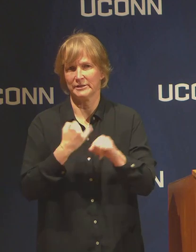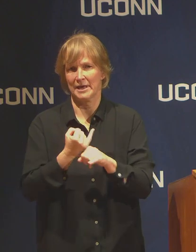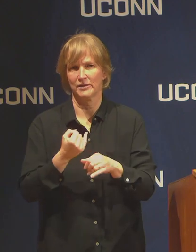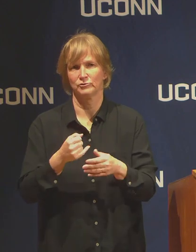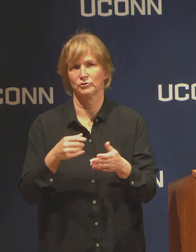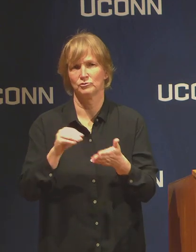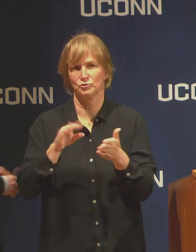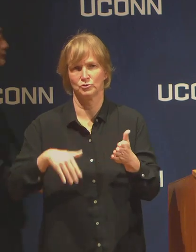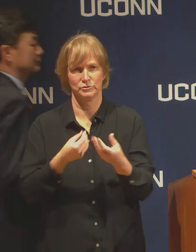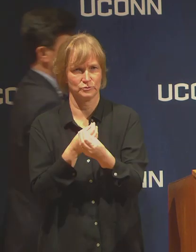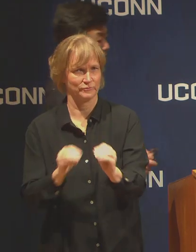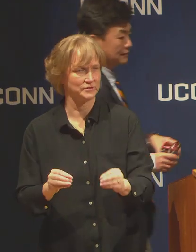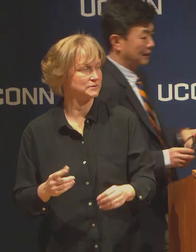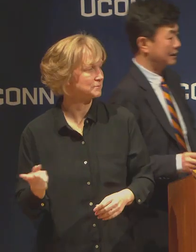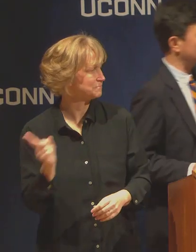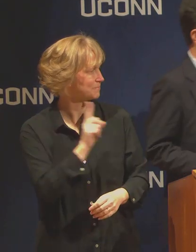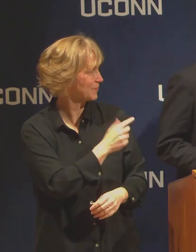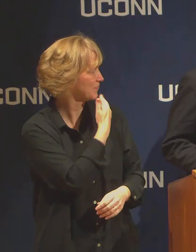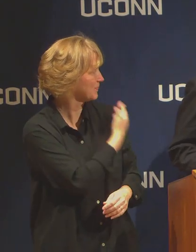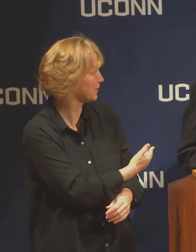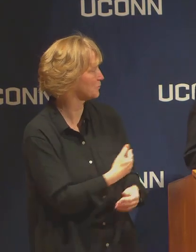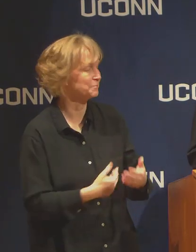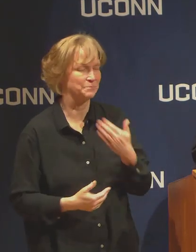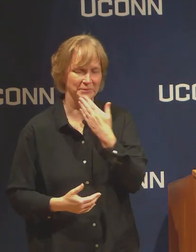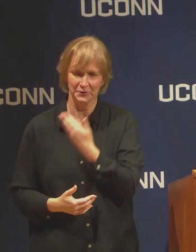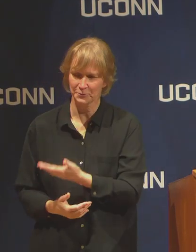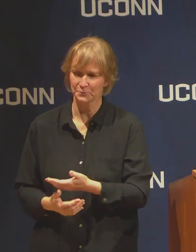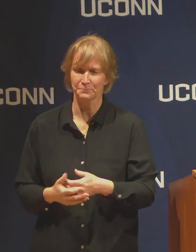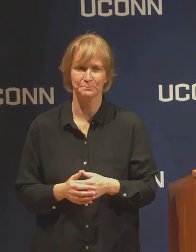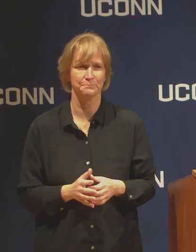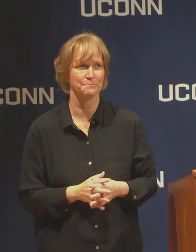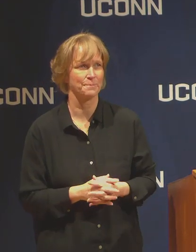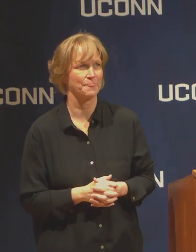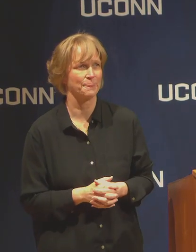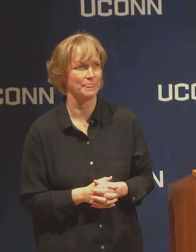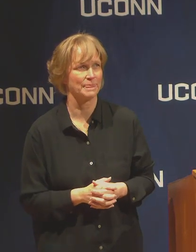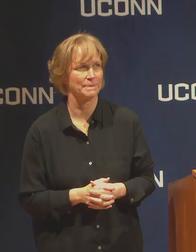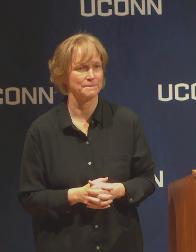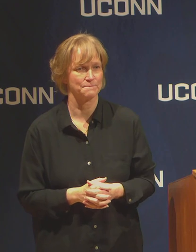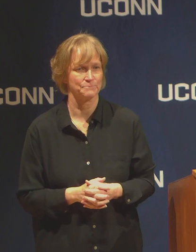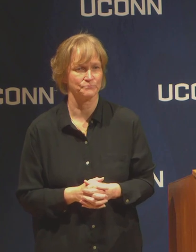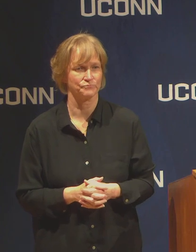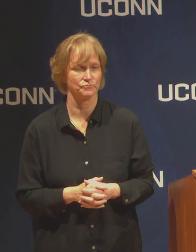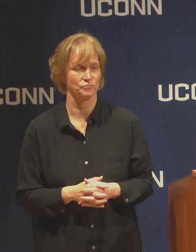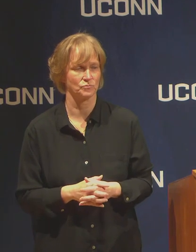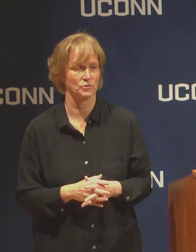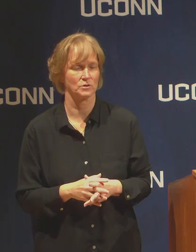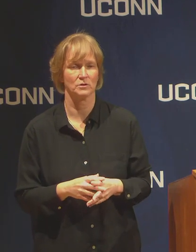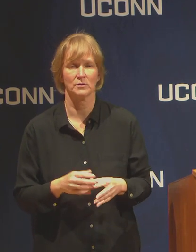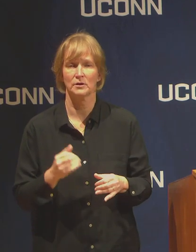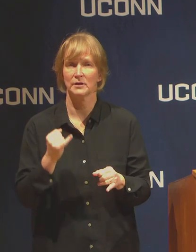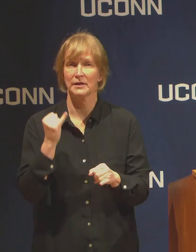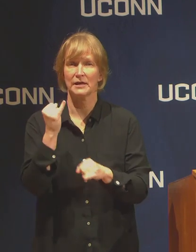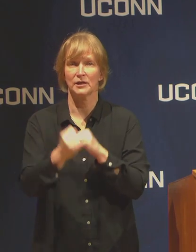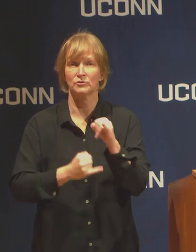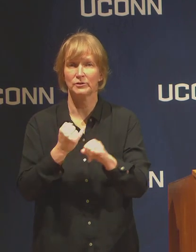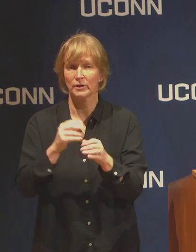Thank you Yuhang. Thank you. International student scholars